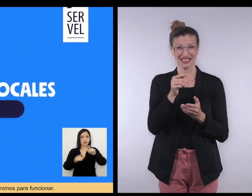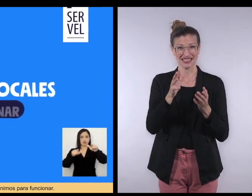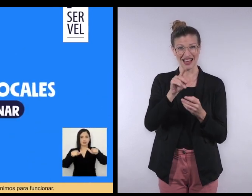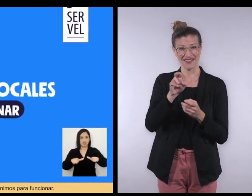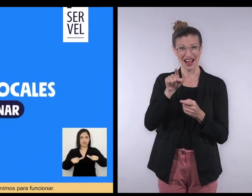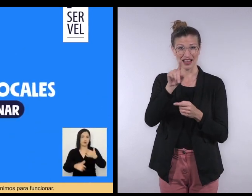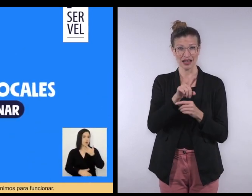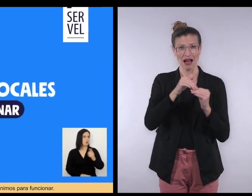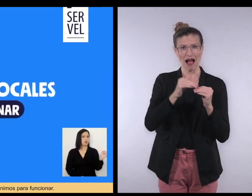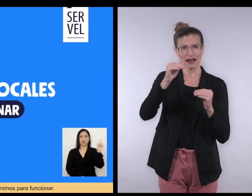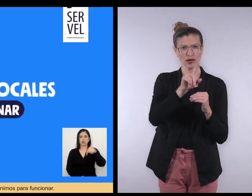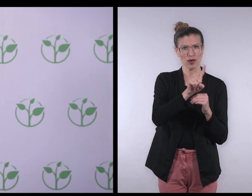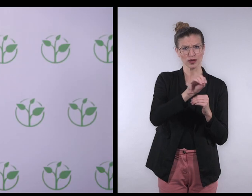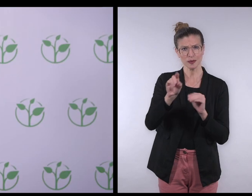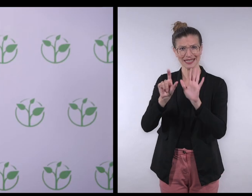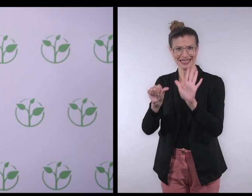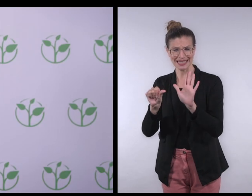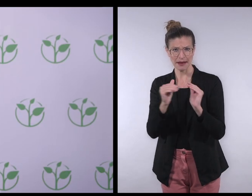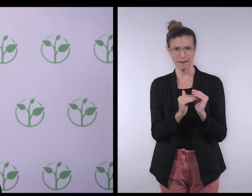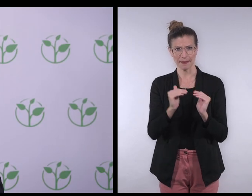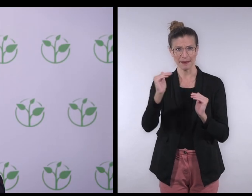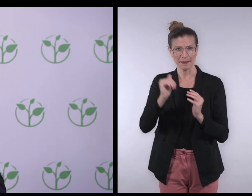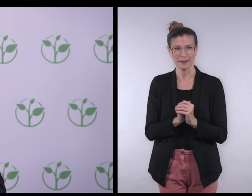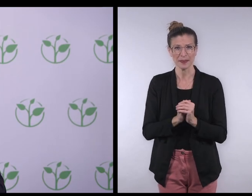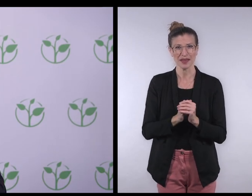SERVEL has a pool of agents - from 1 to 6.